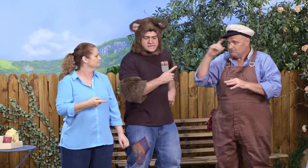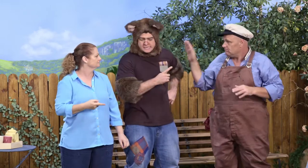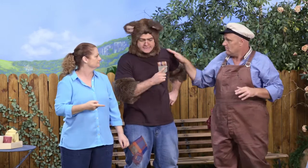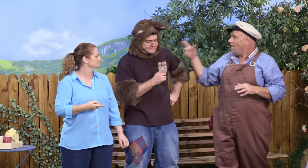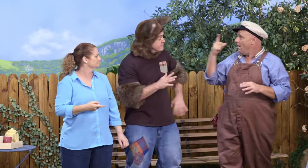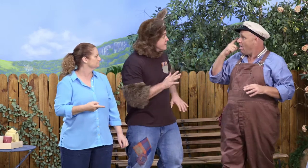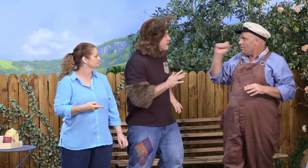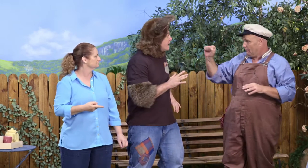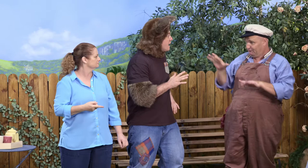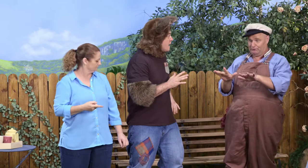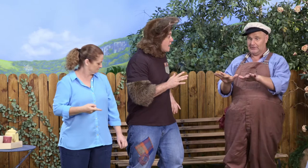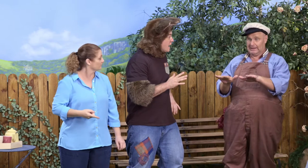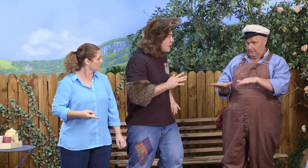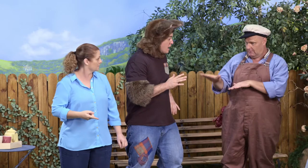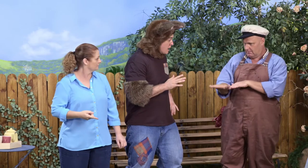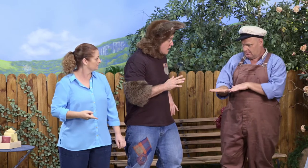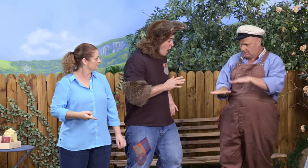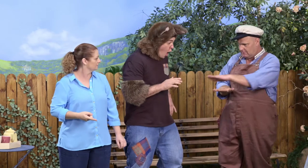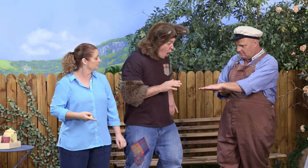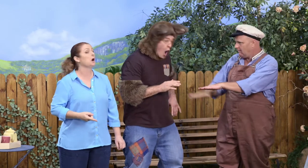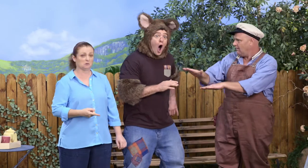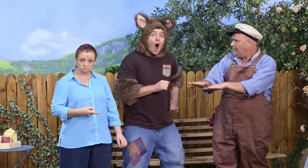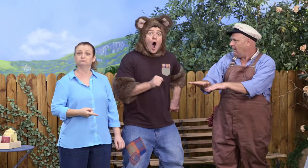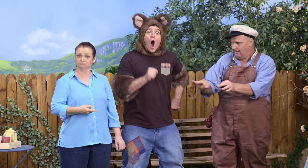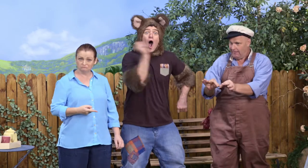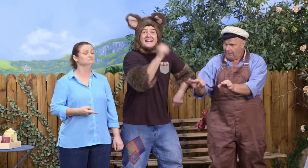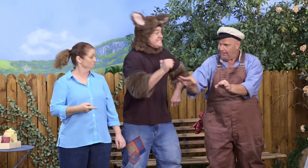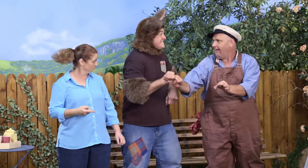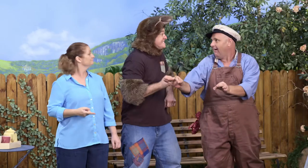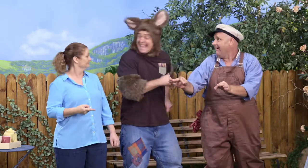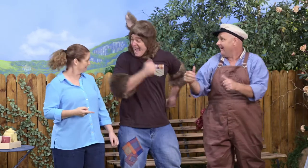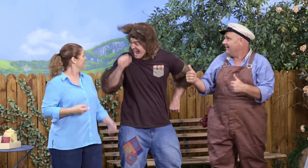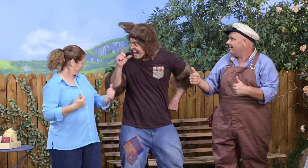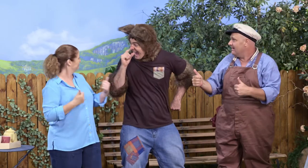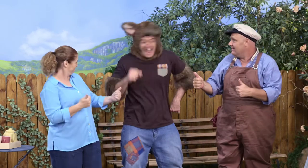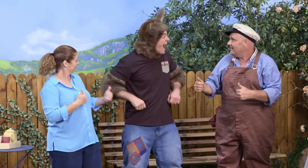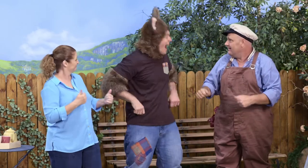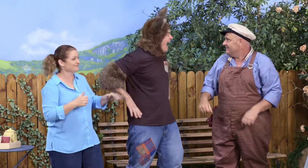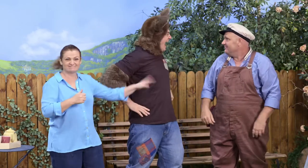But we could always use your feet, Possum, to measure out the distance. Oh, yeah!